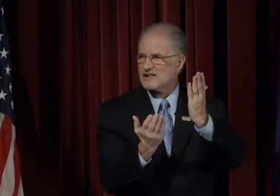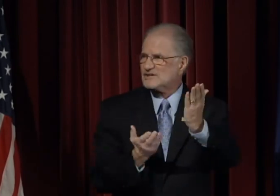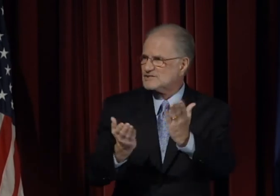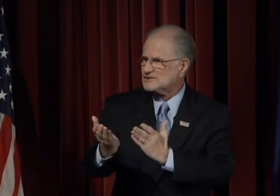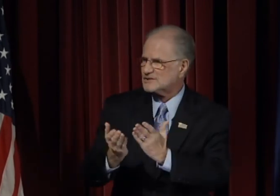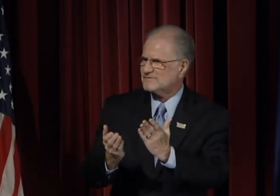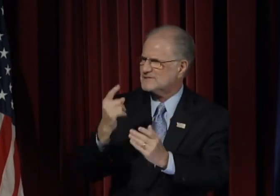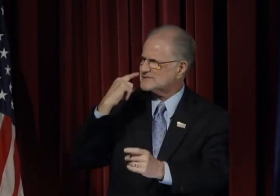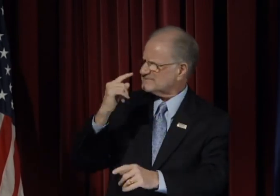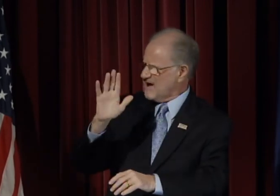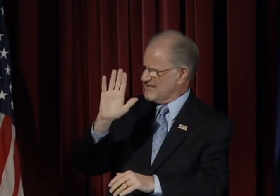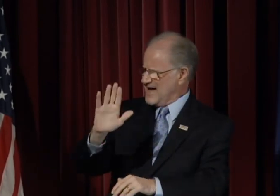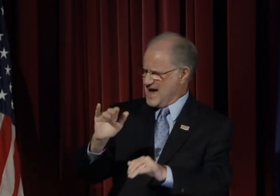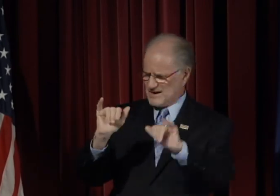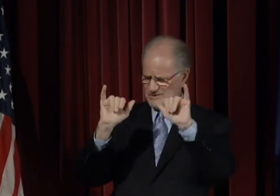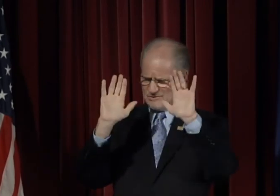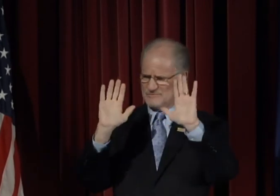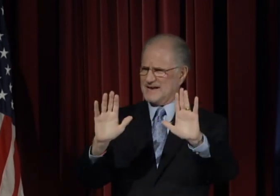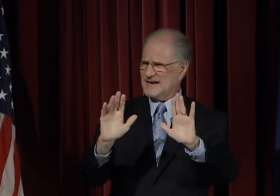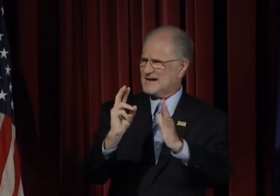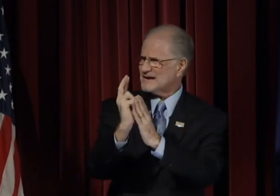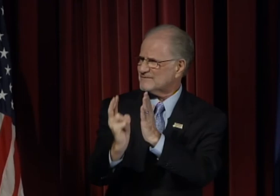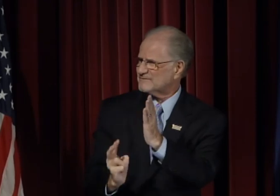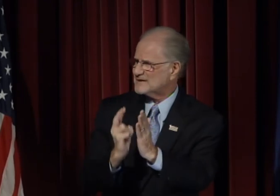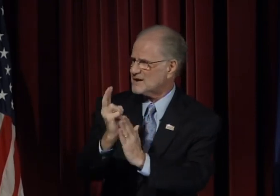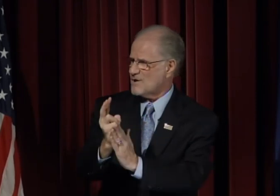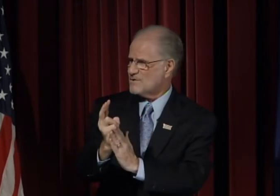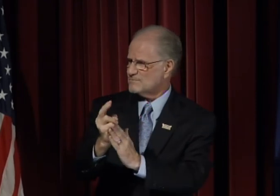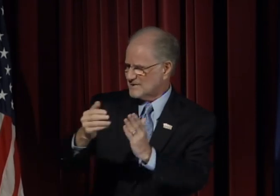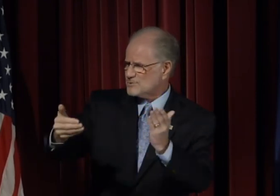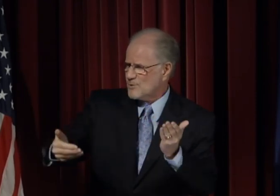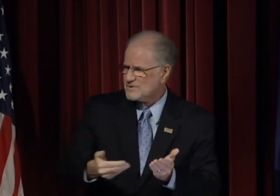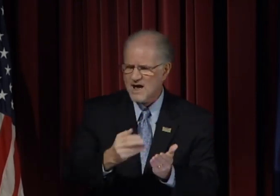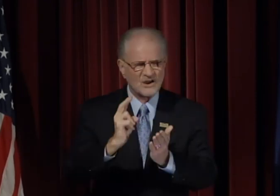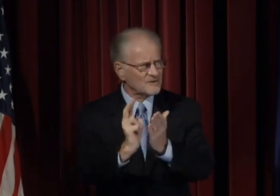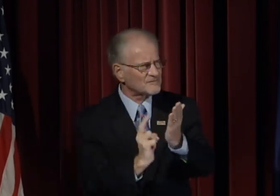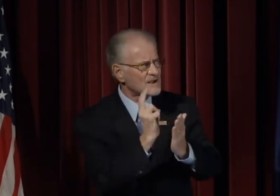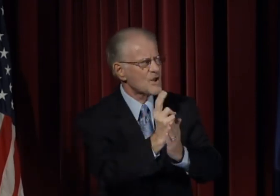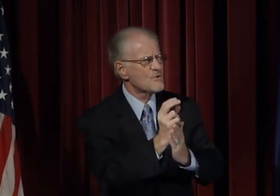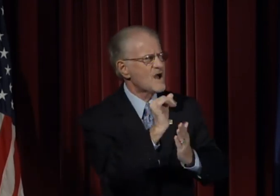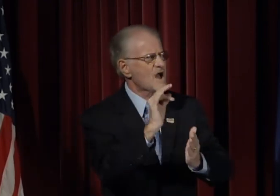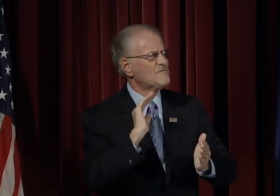for that great introductory video of our new undergraduate and graduate students!